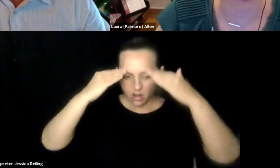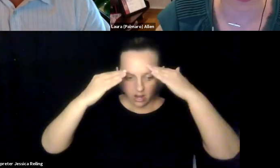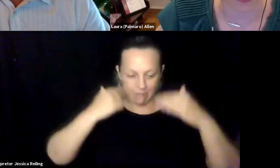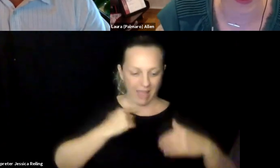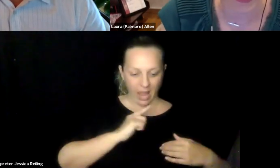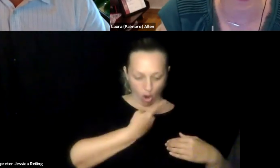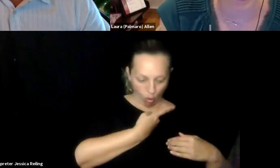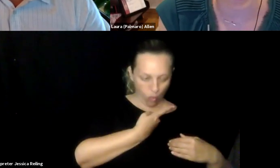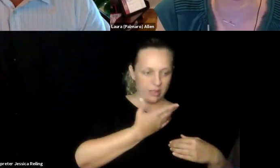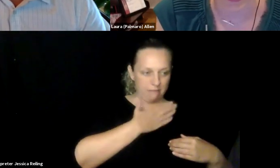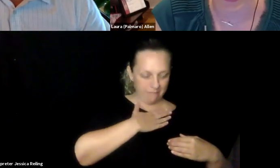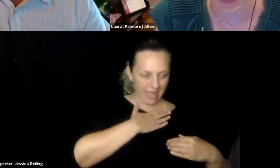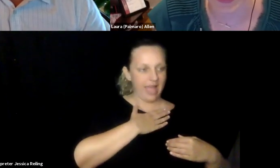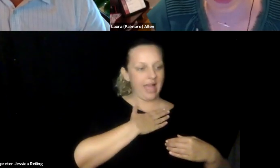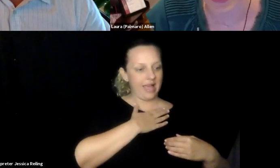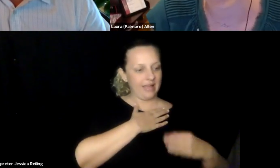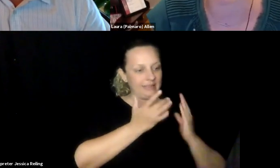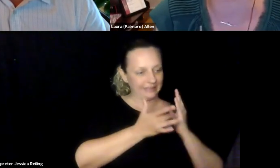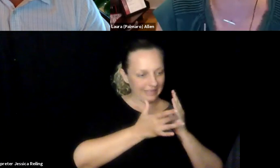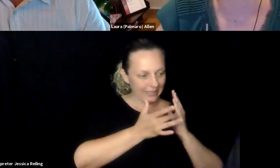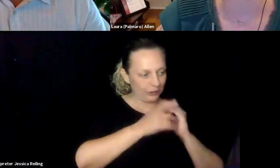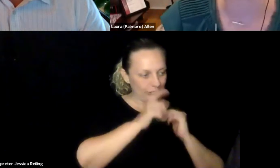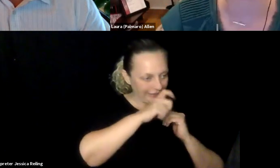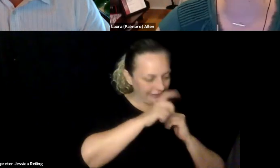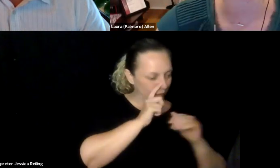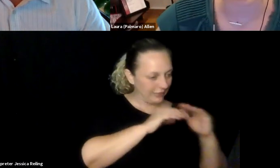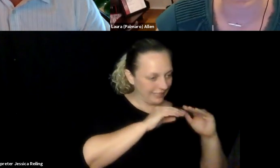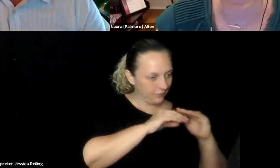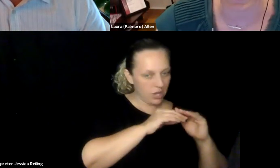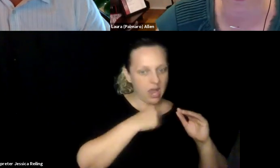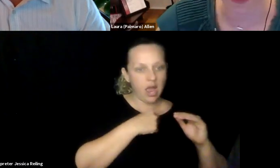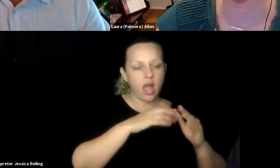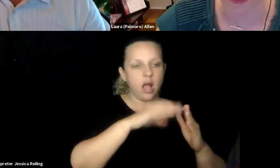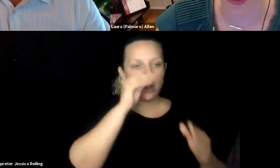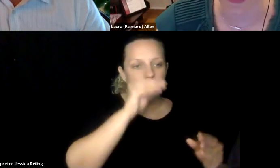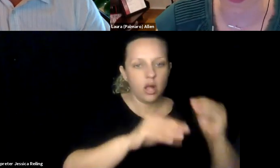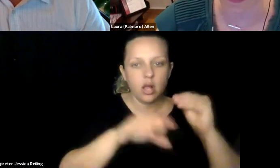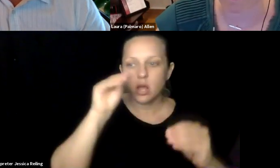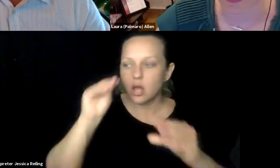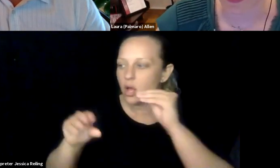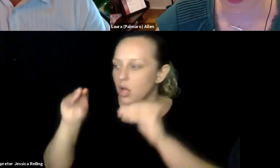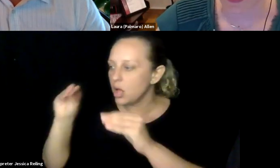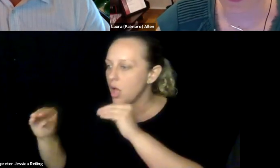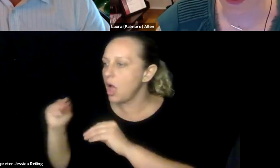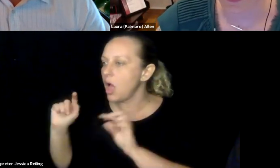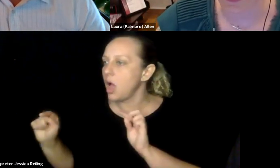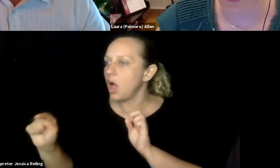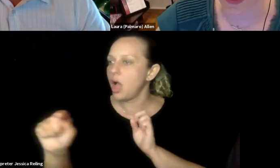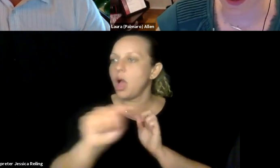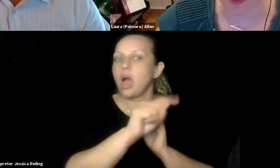number of different side projects really increase my knowledge in this space outside of just my unique view of assistive tech and technology.